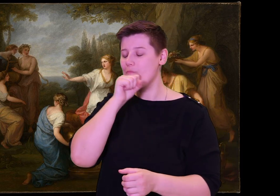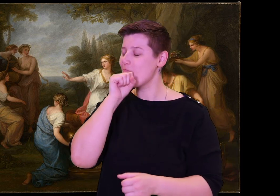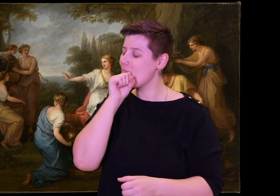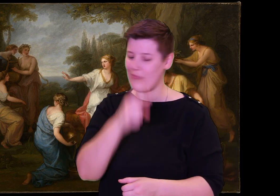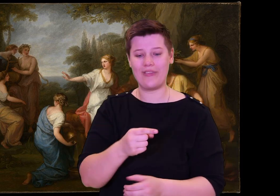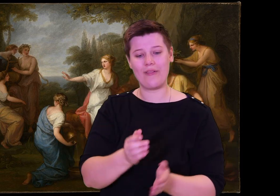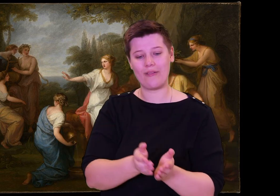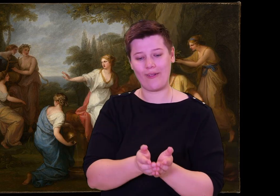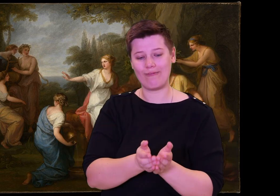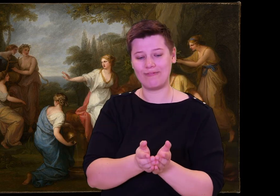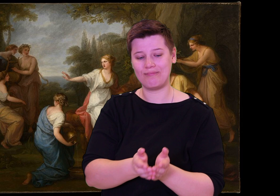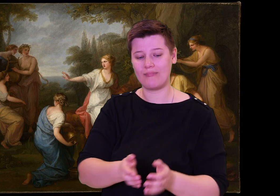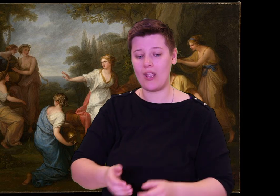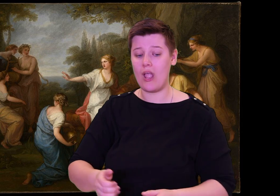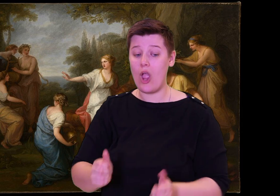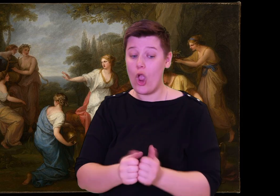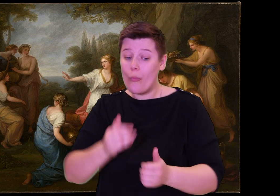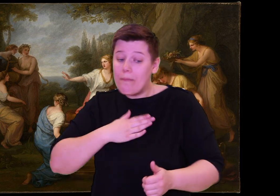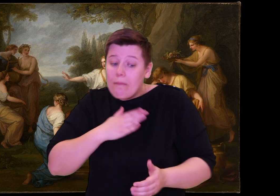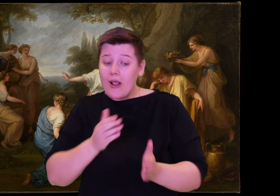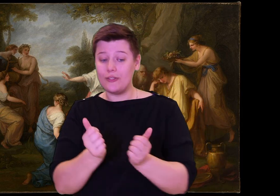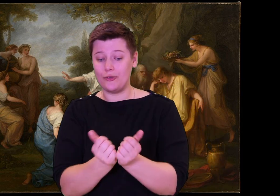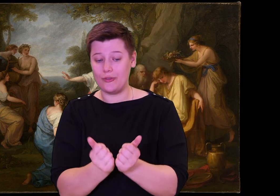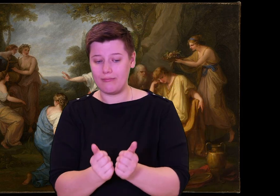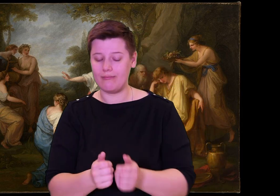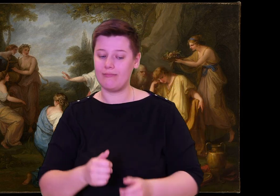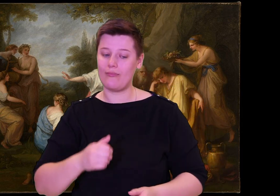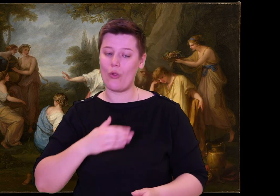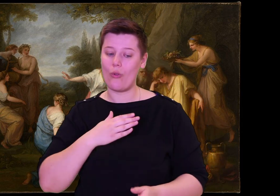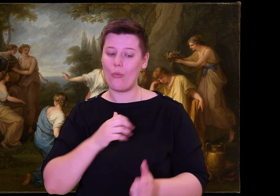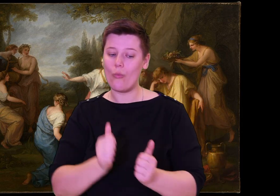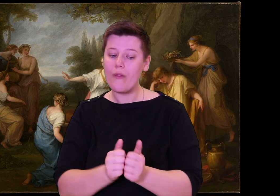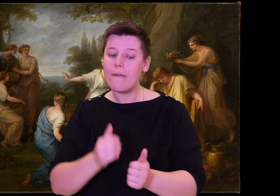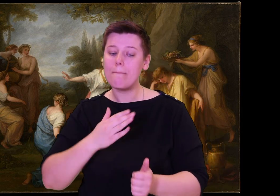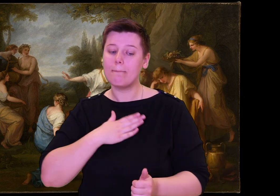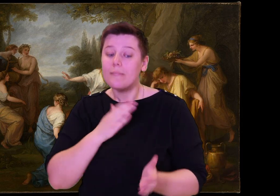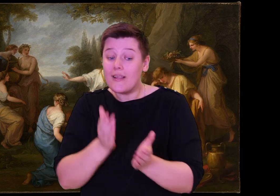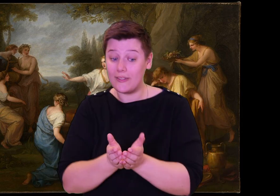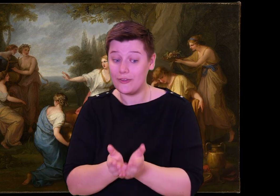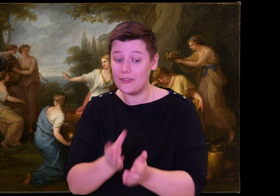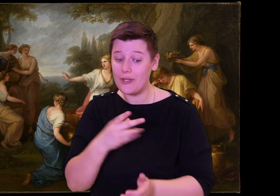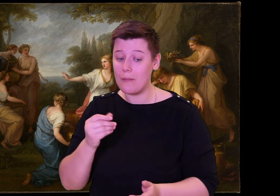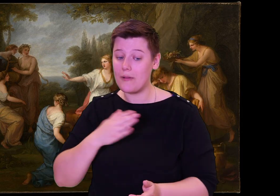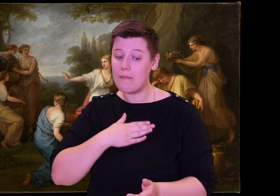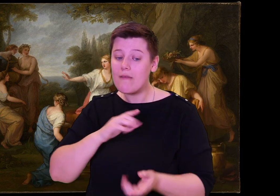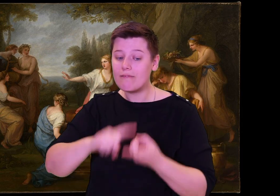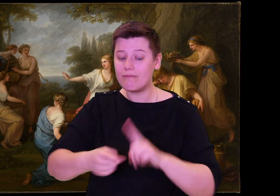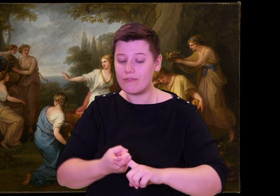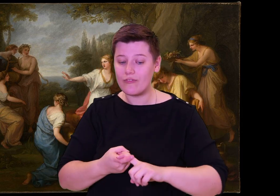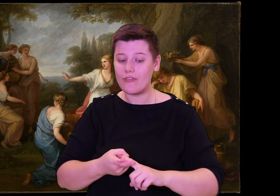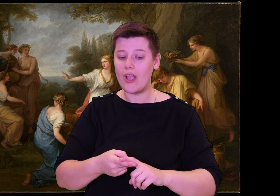I traveled with my ship and my companions over the wine-dark sea to